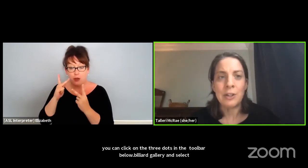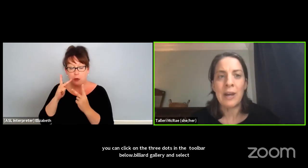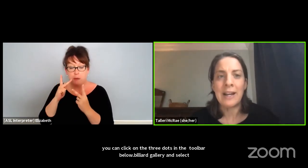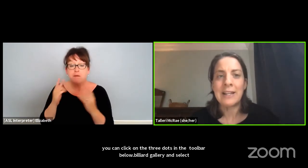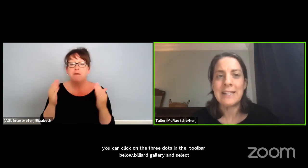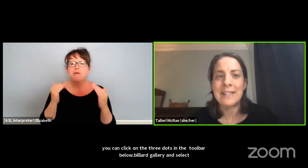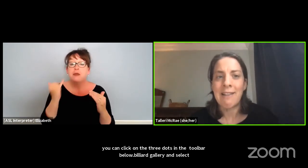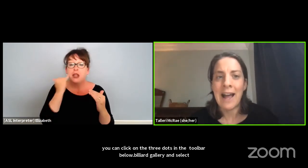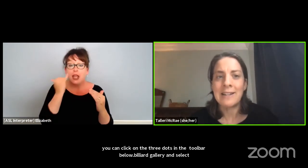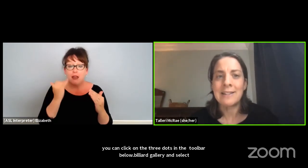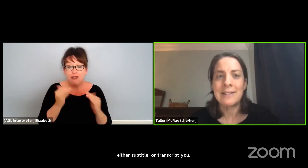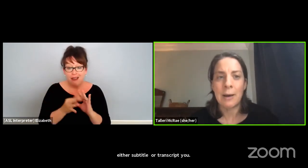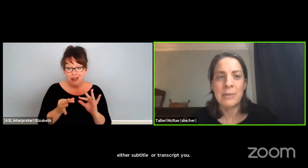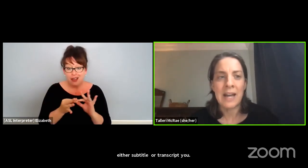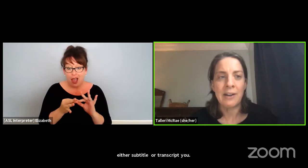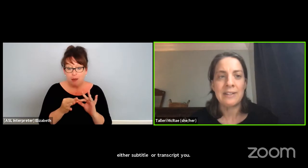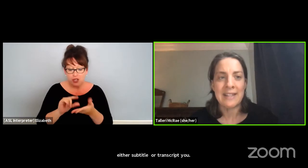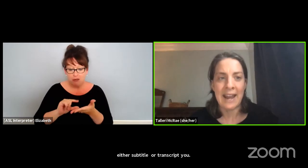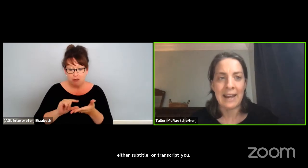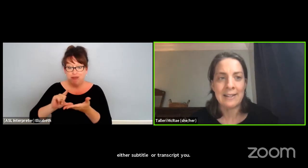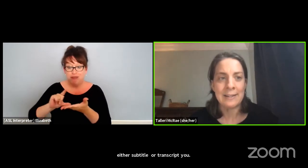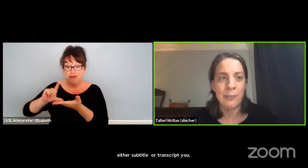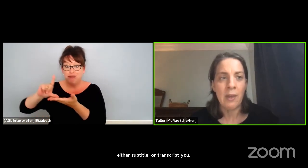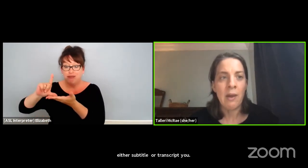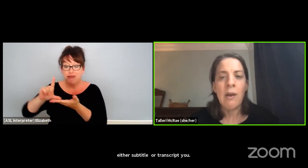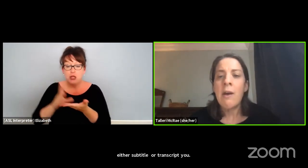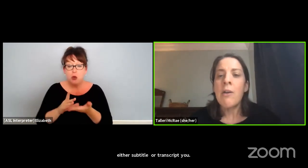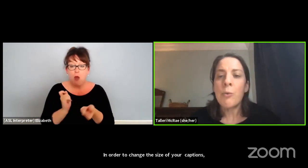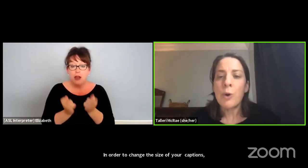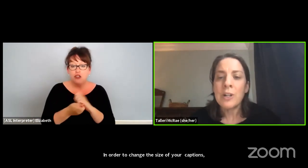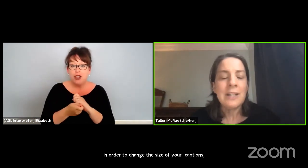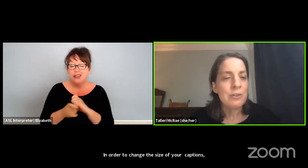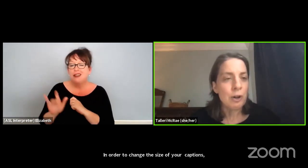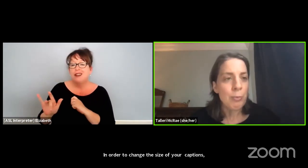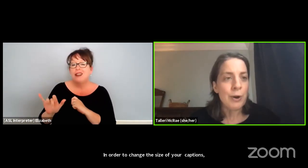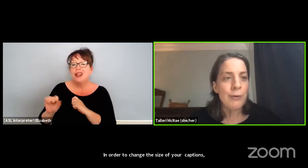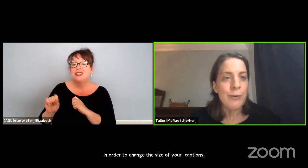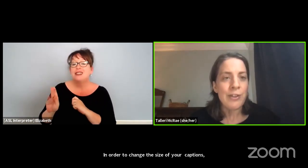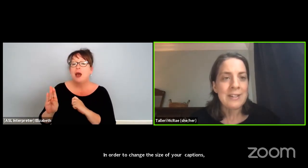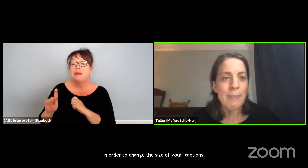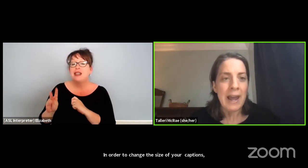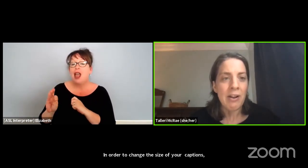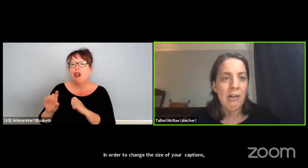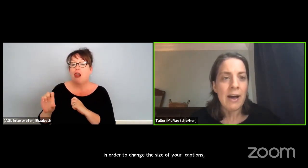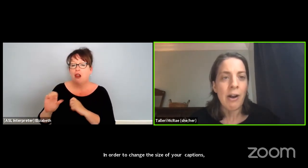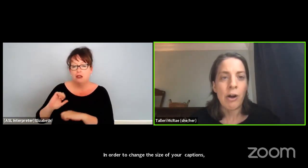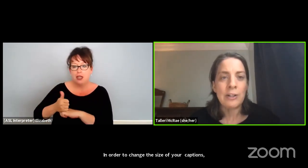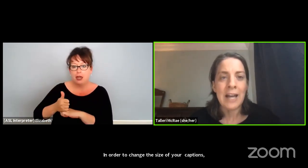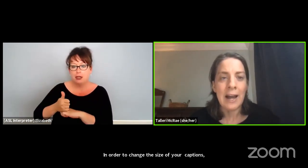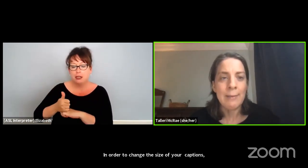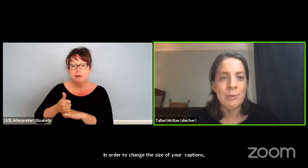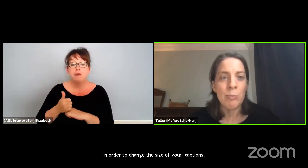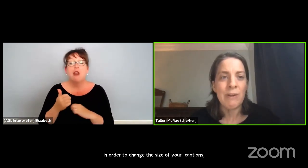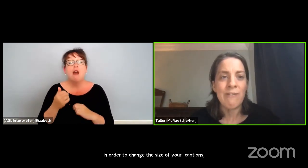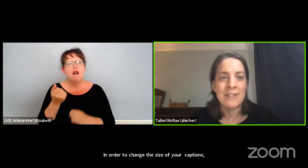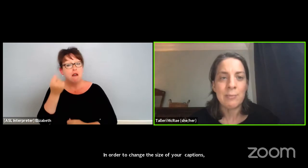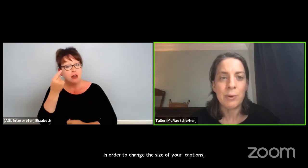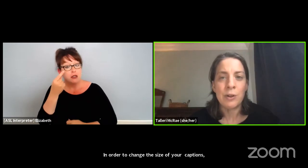you can select subtitle settings. The working interpreter for this panel at all times will be visible